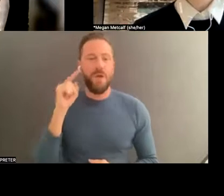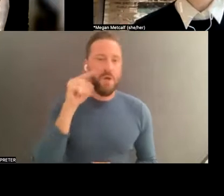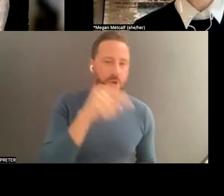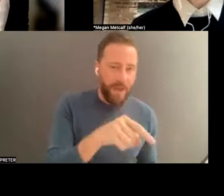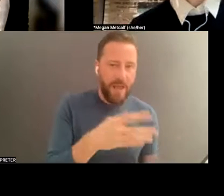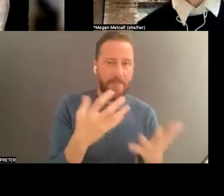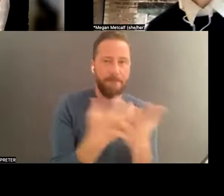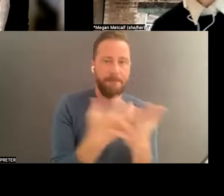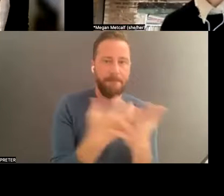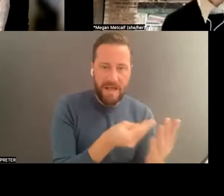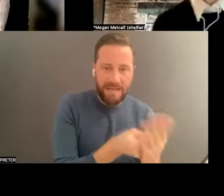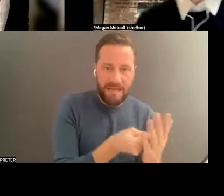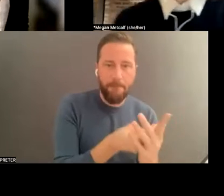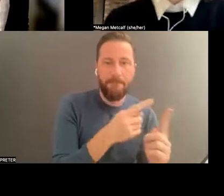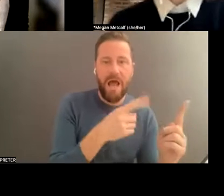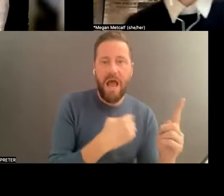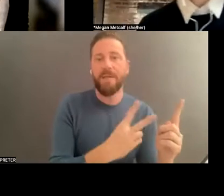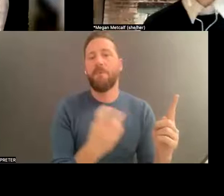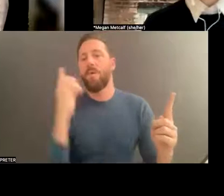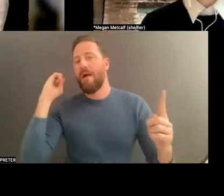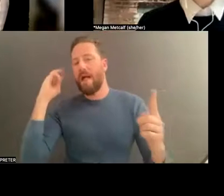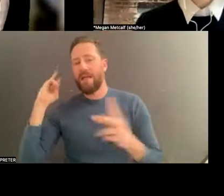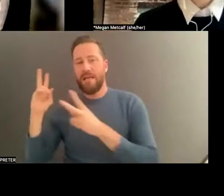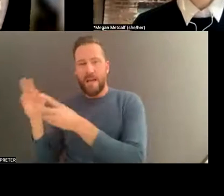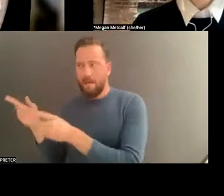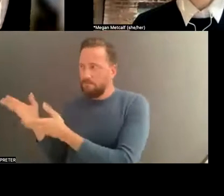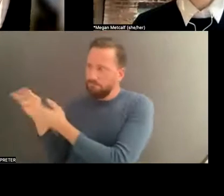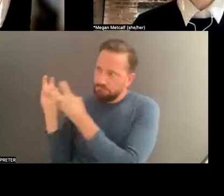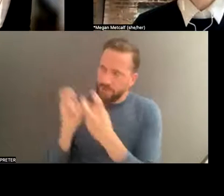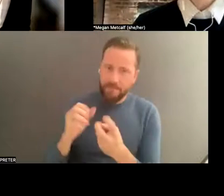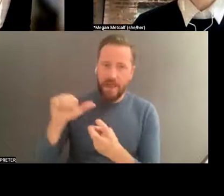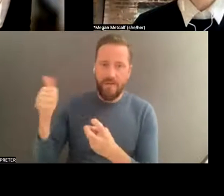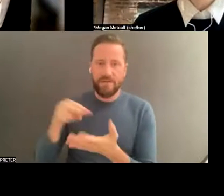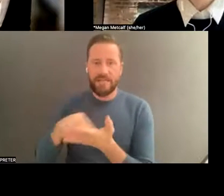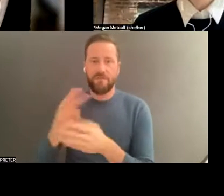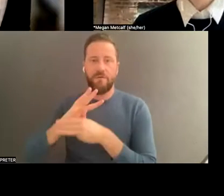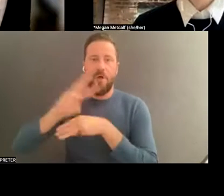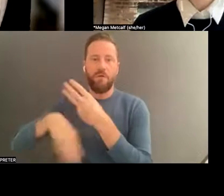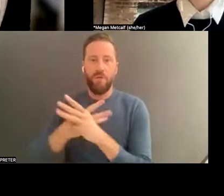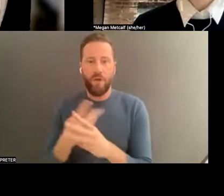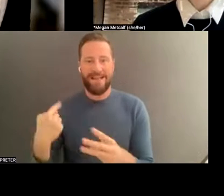you know. I was sort of the ambassador for breakdancing.